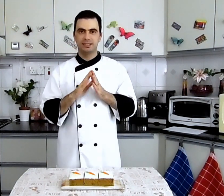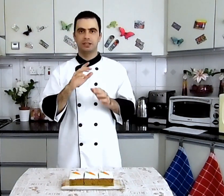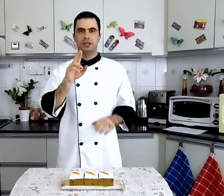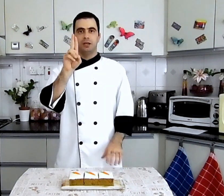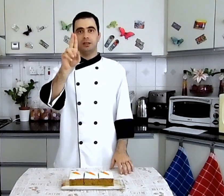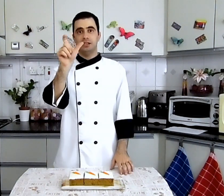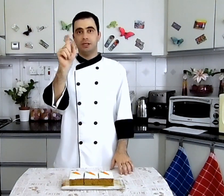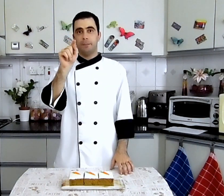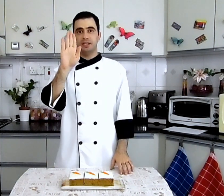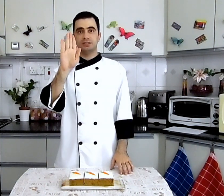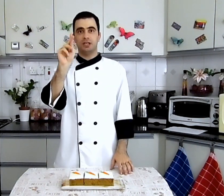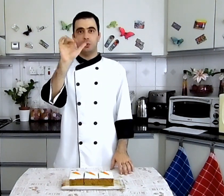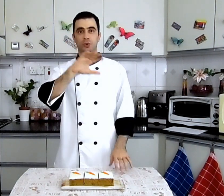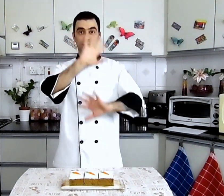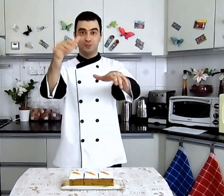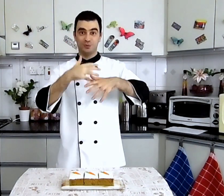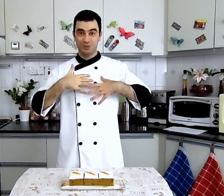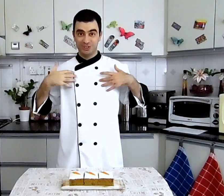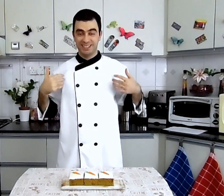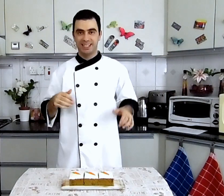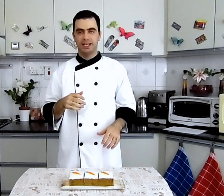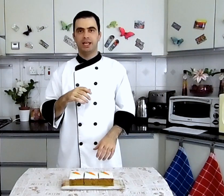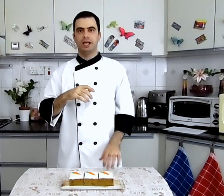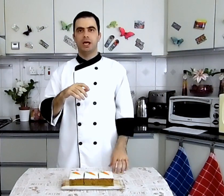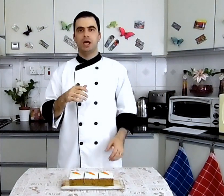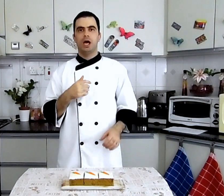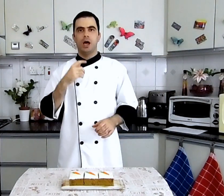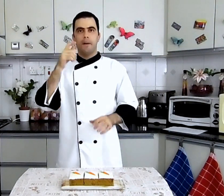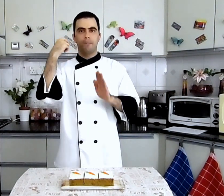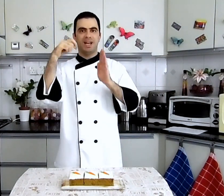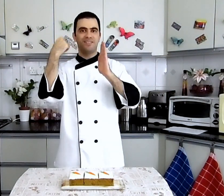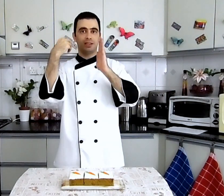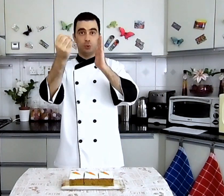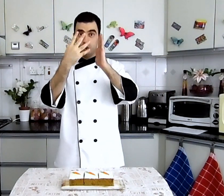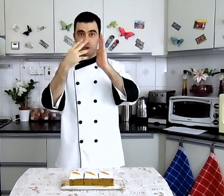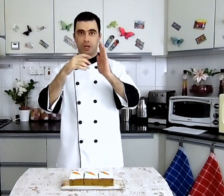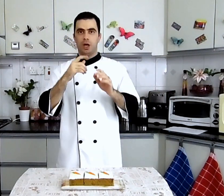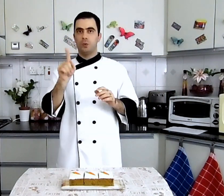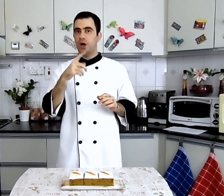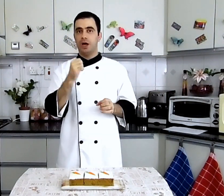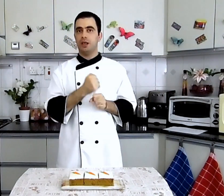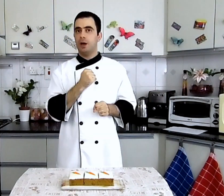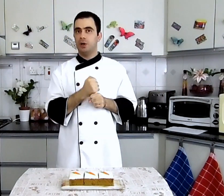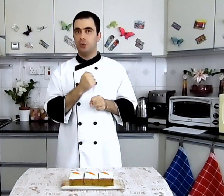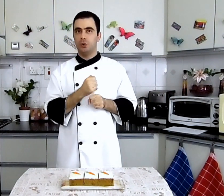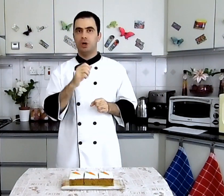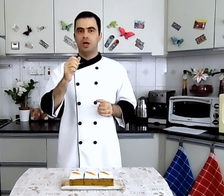I hope you enjoyed this video بتمنى تكونوا انبسطوا بالفيديو